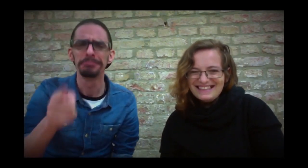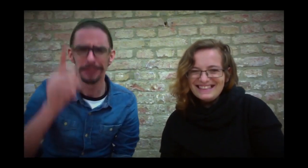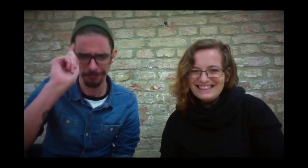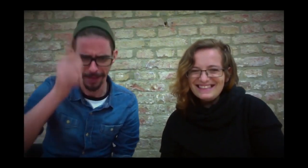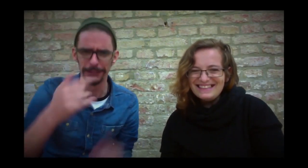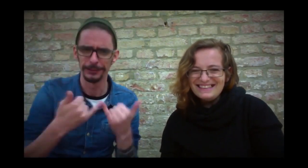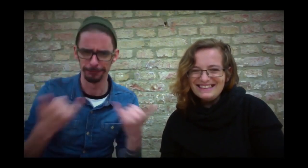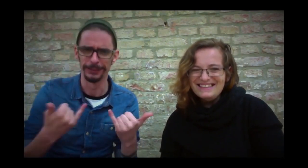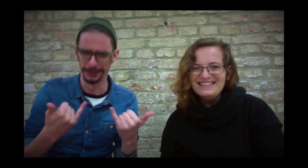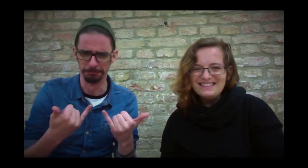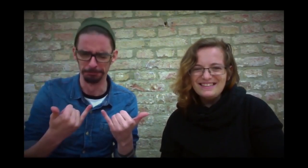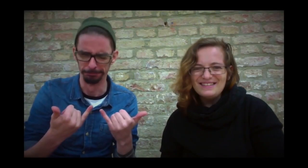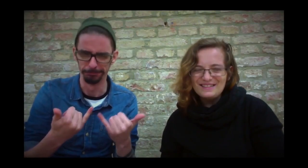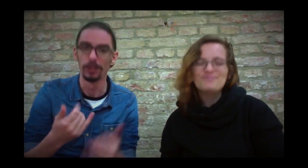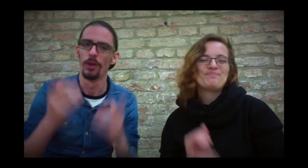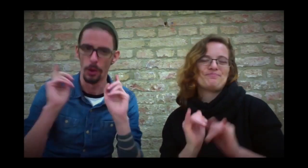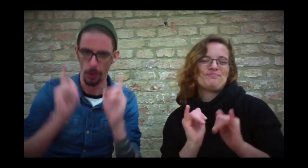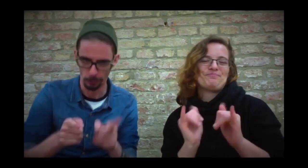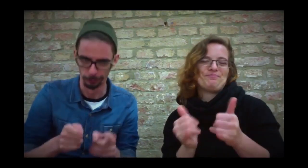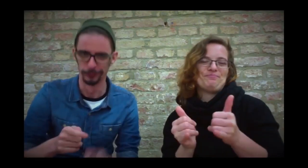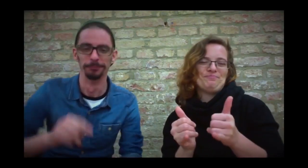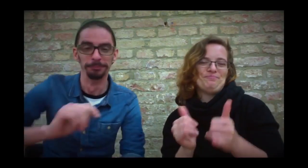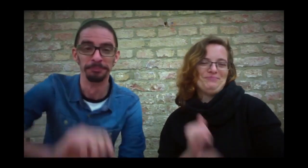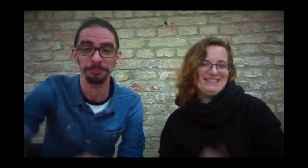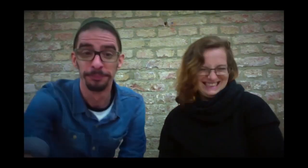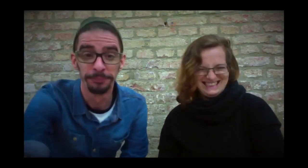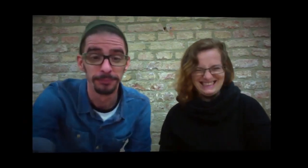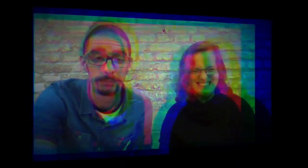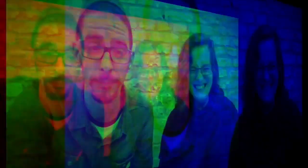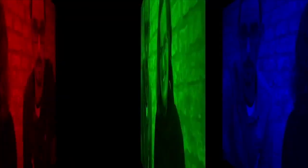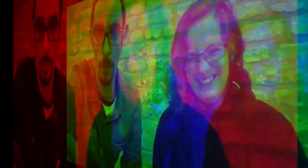You guys at home, you're already know how we're dealing with the subtitle here.